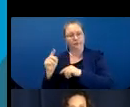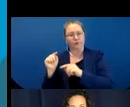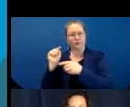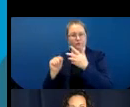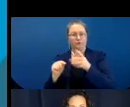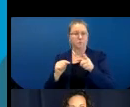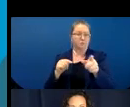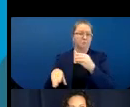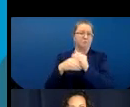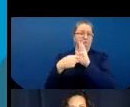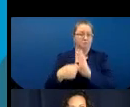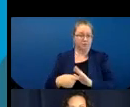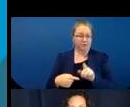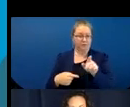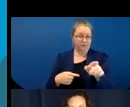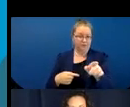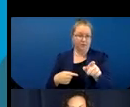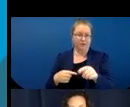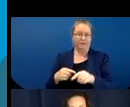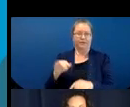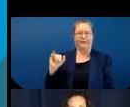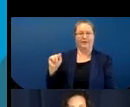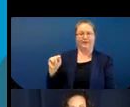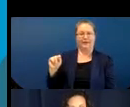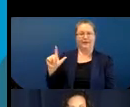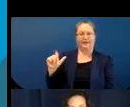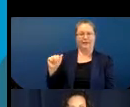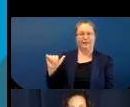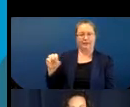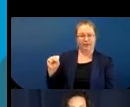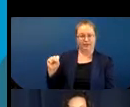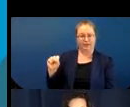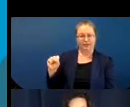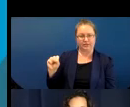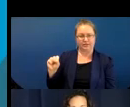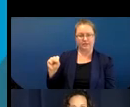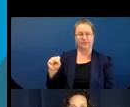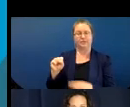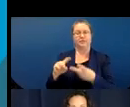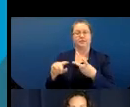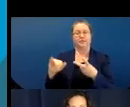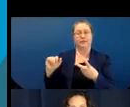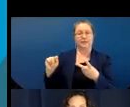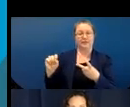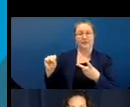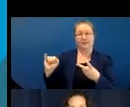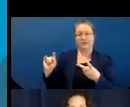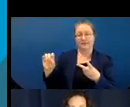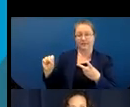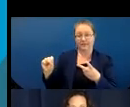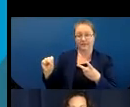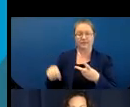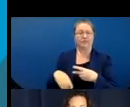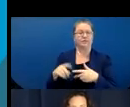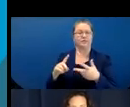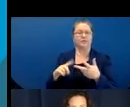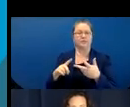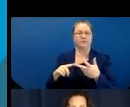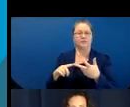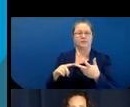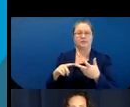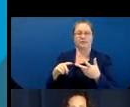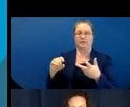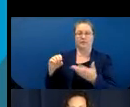it lays or it is laying, it is sitting or he or she is sitting and he or she is standing